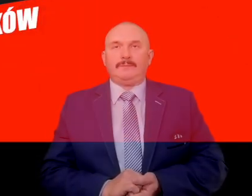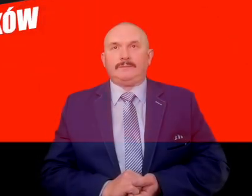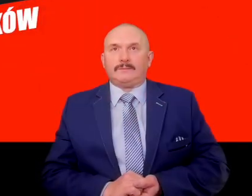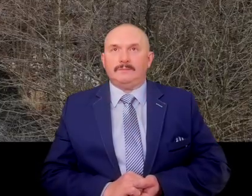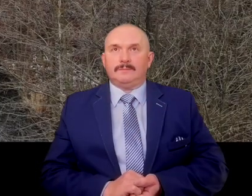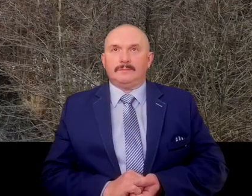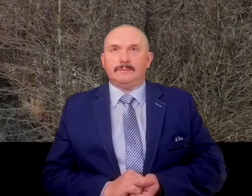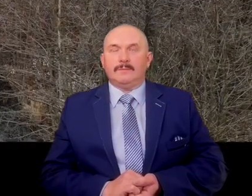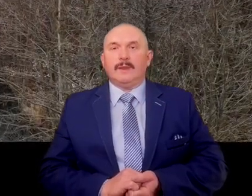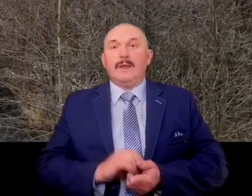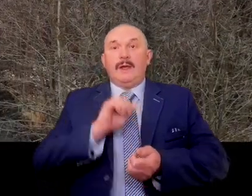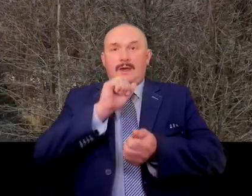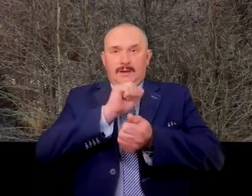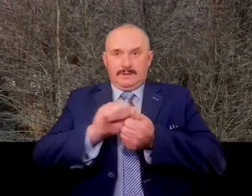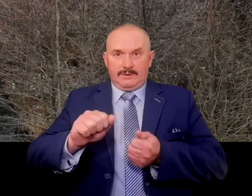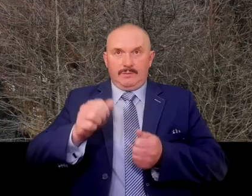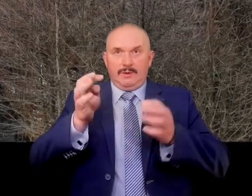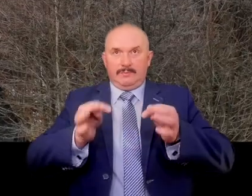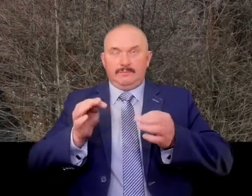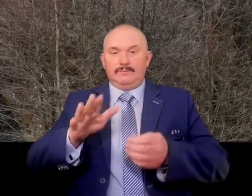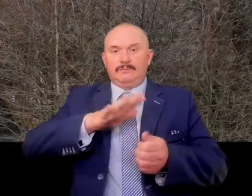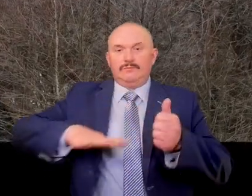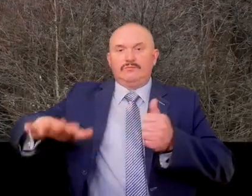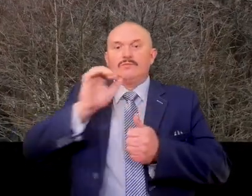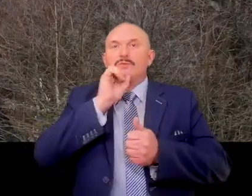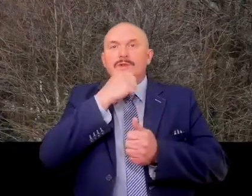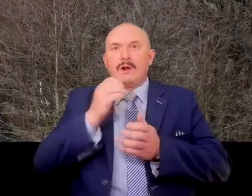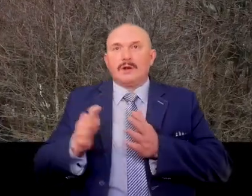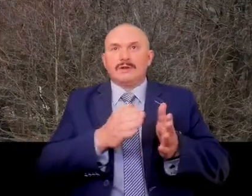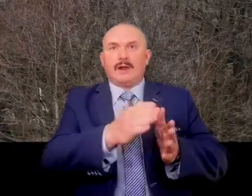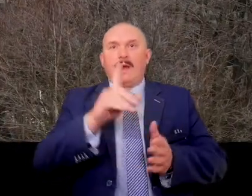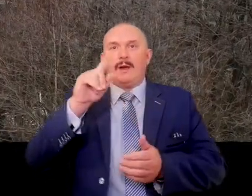We are at the Oxbow lake of the Piaśnica river.